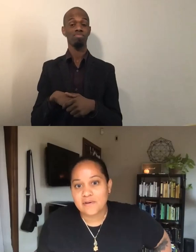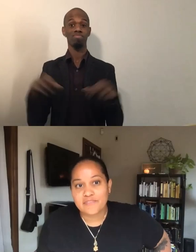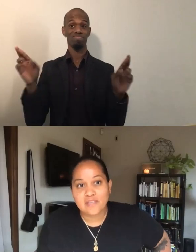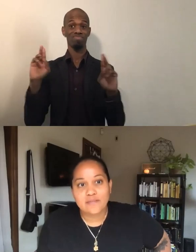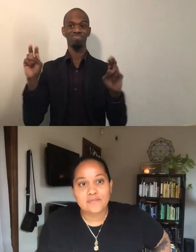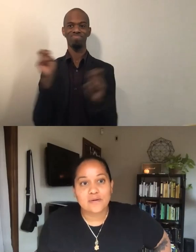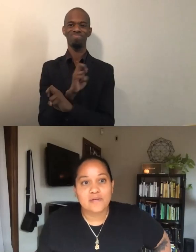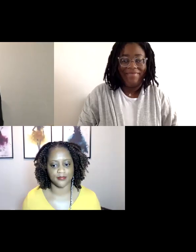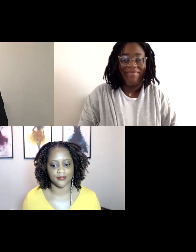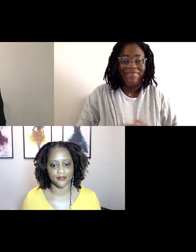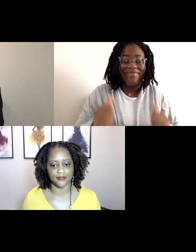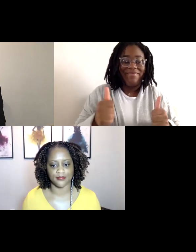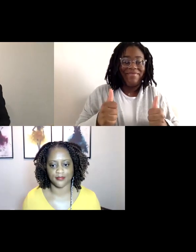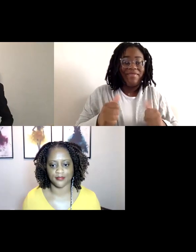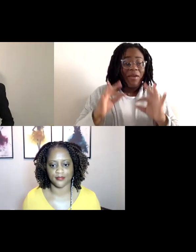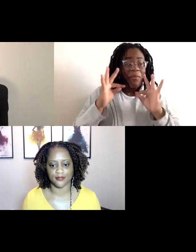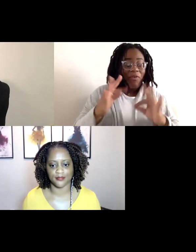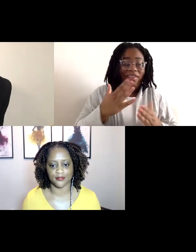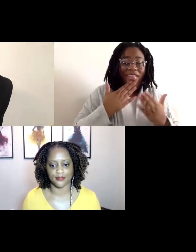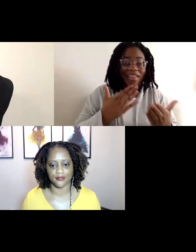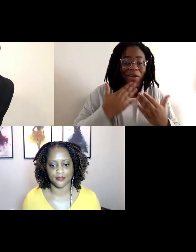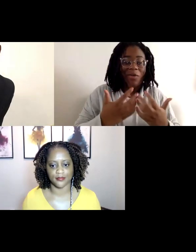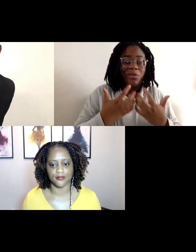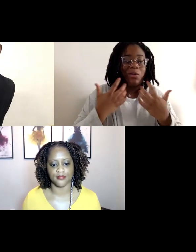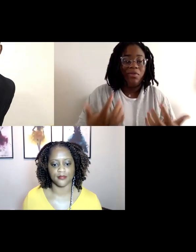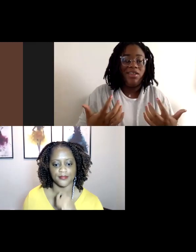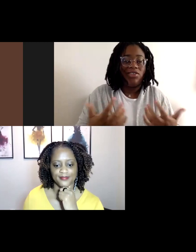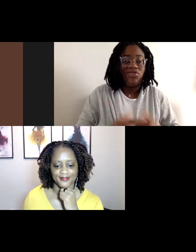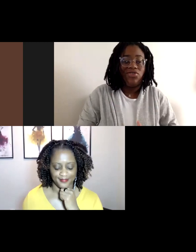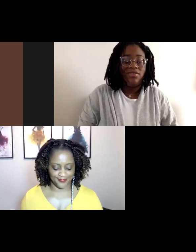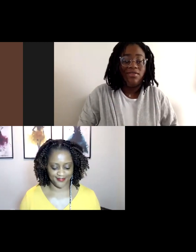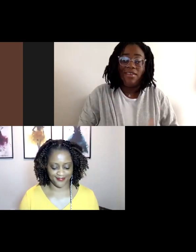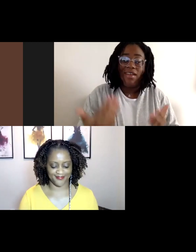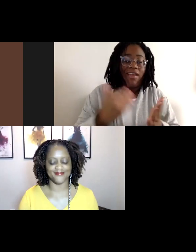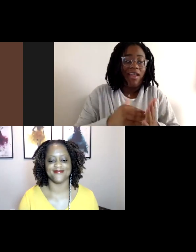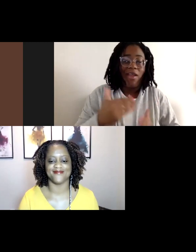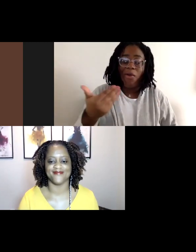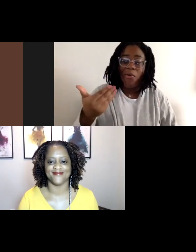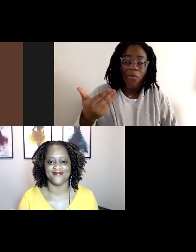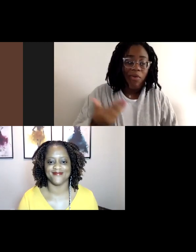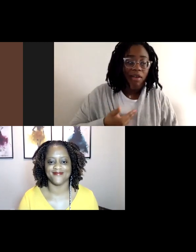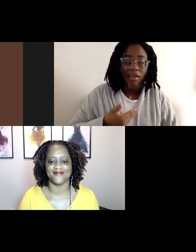Perfect. Thank you so much, Dr. Abdullah. So again, welcome and thank you all so much,